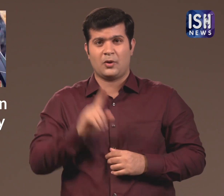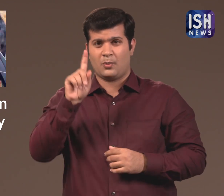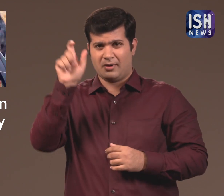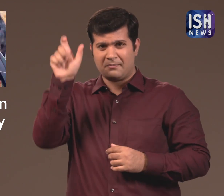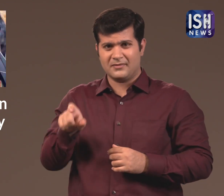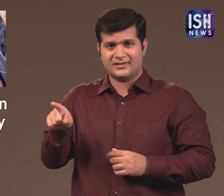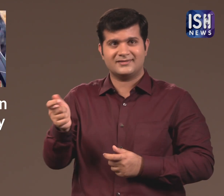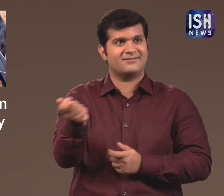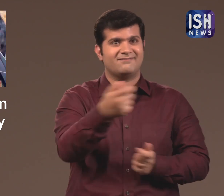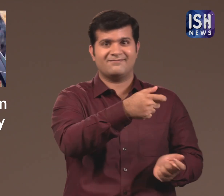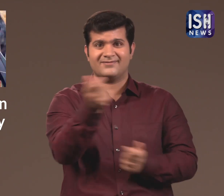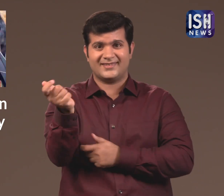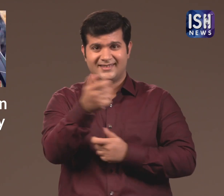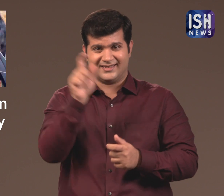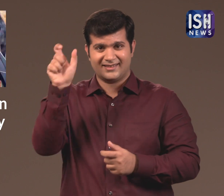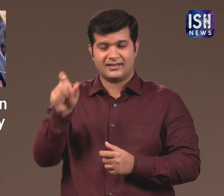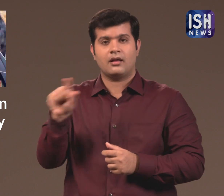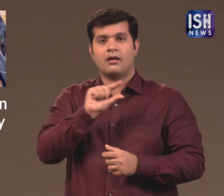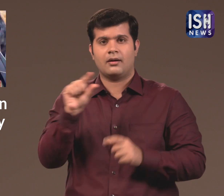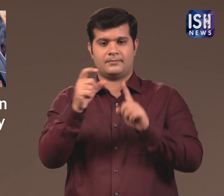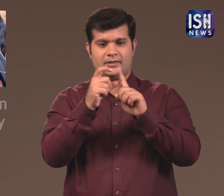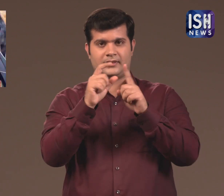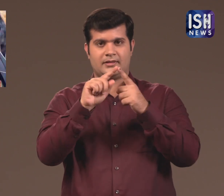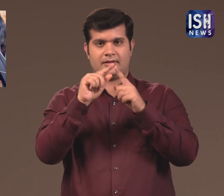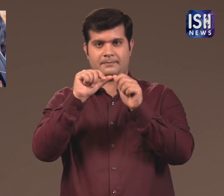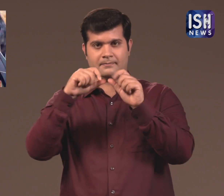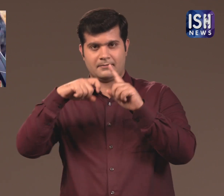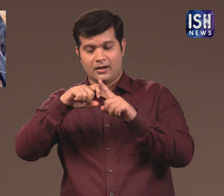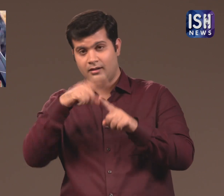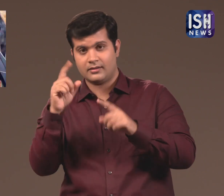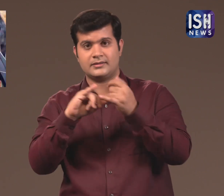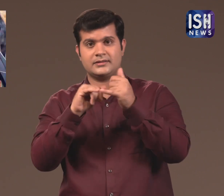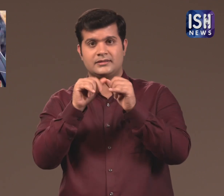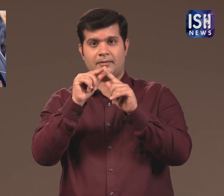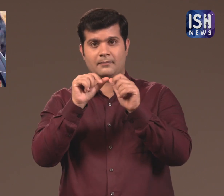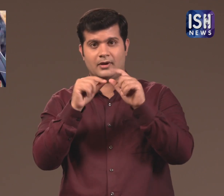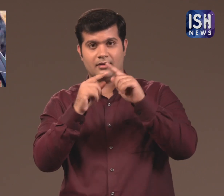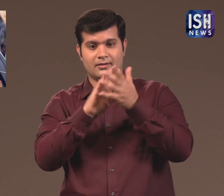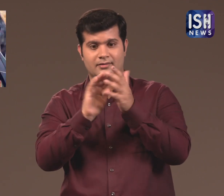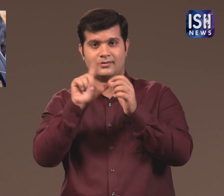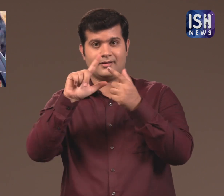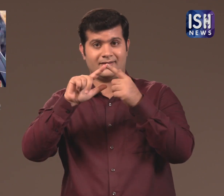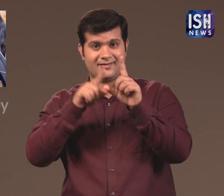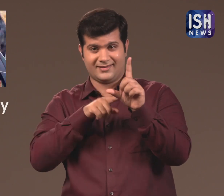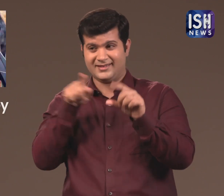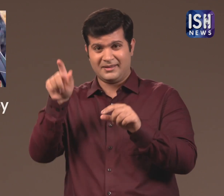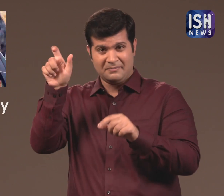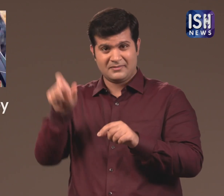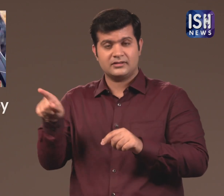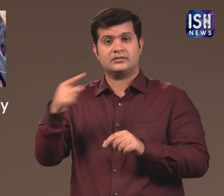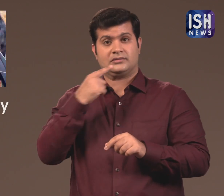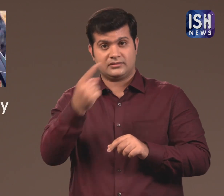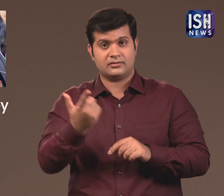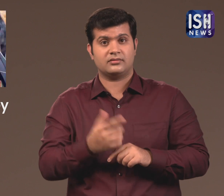Deepak Sapthaley, a local fire official said that